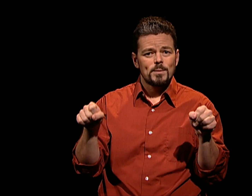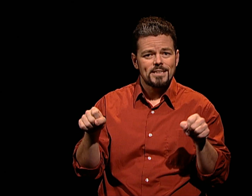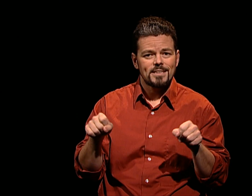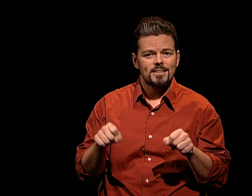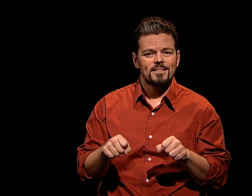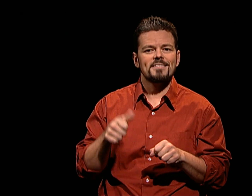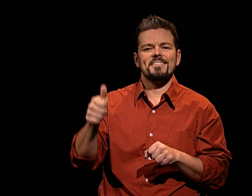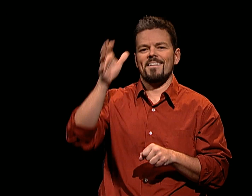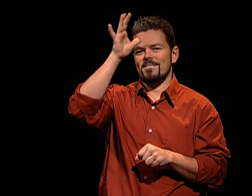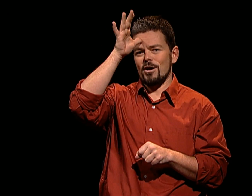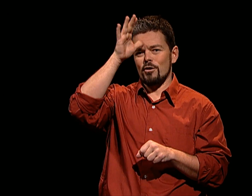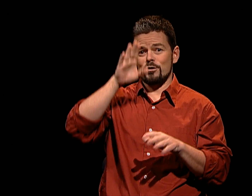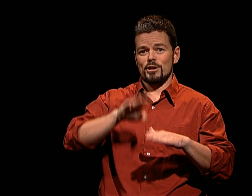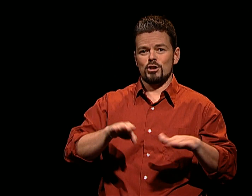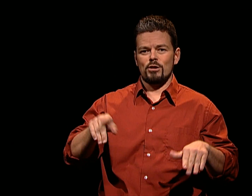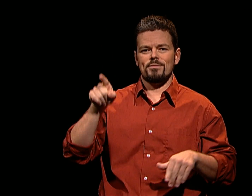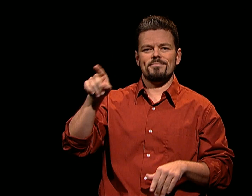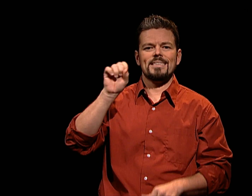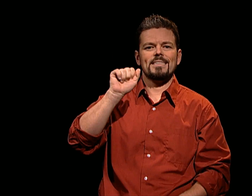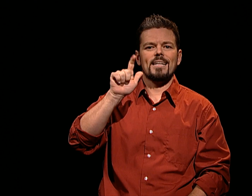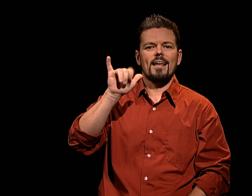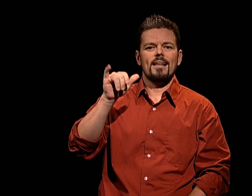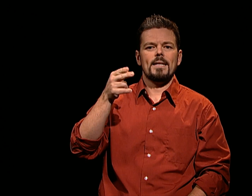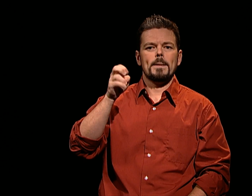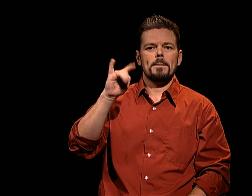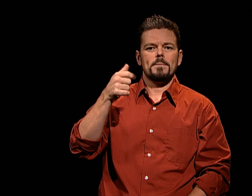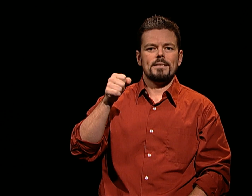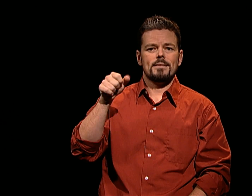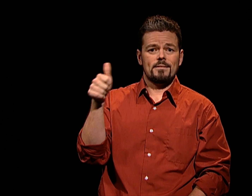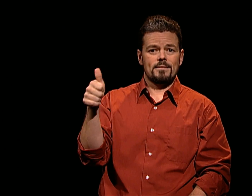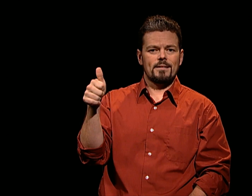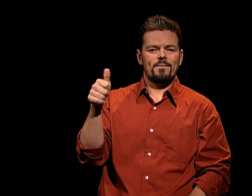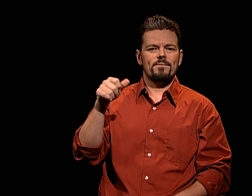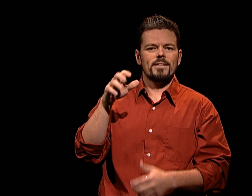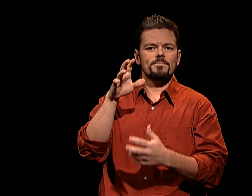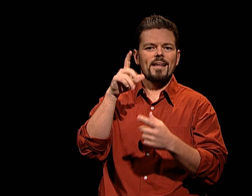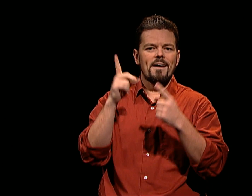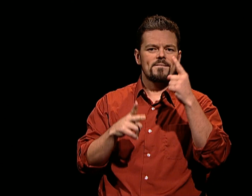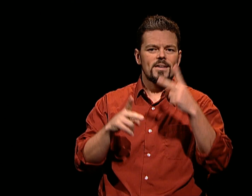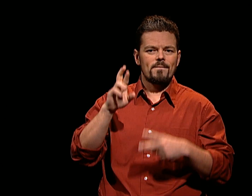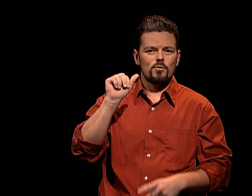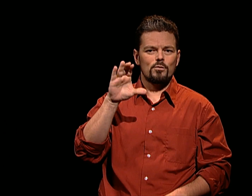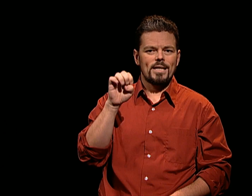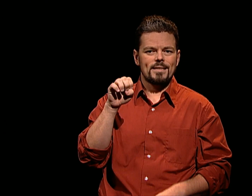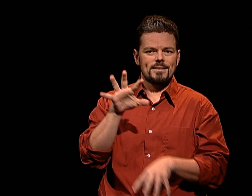AND FATHER TO THE CHILDREN OF SALLY HEMMINGS, A MIXED-RACE SLAVE